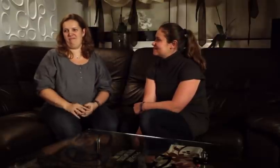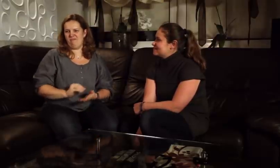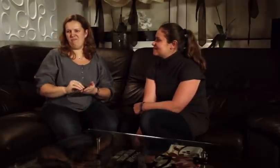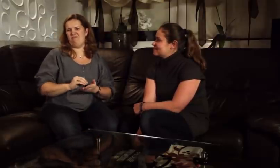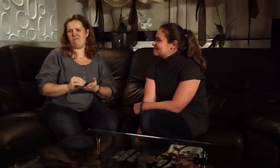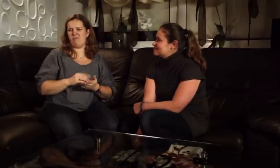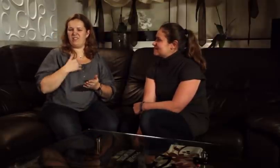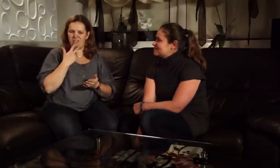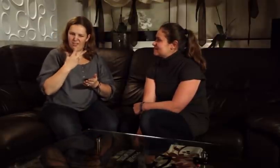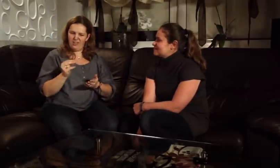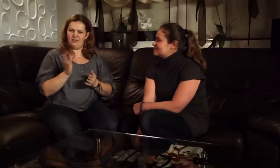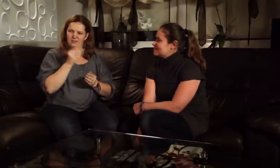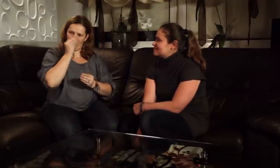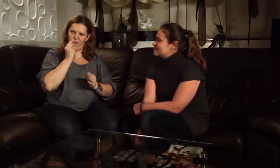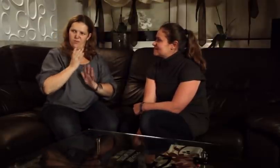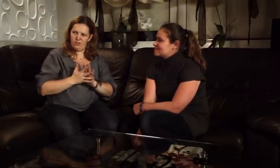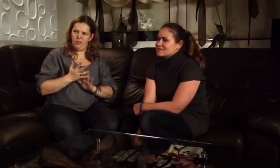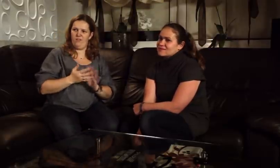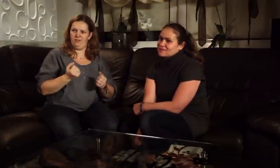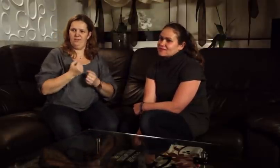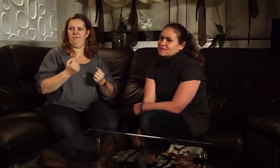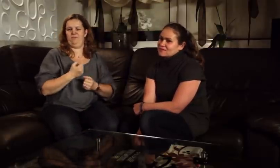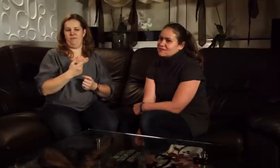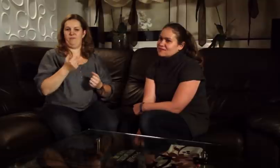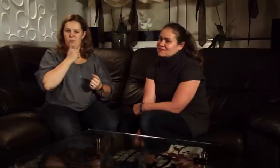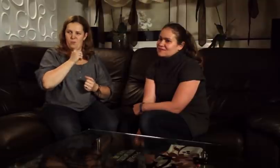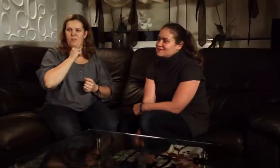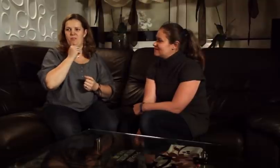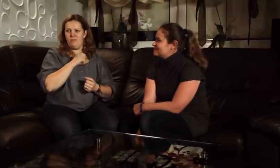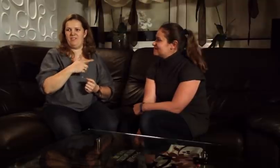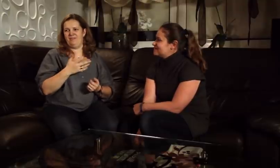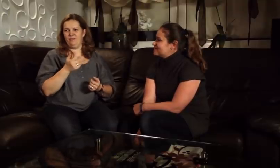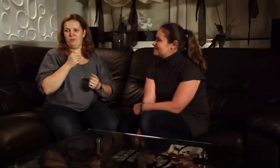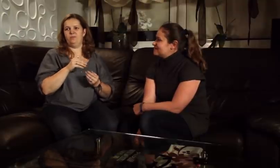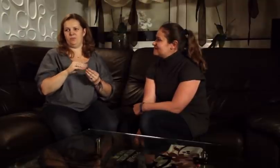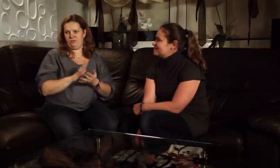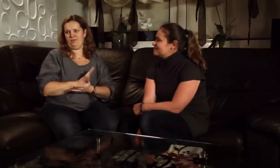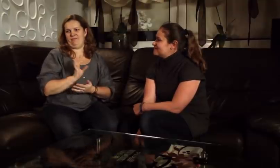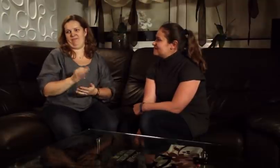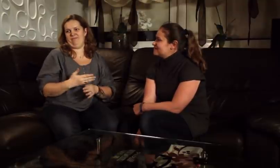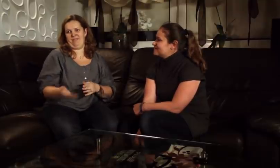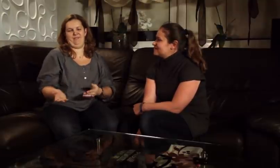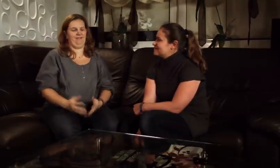At first we wrote to each other but then I said said No, you should learn the sign language.' She tried that and she got used to it. And that’s the way it is now.